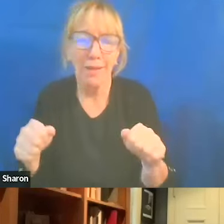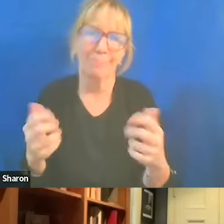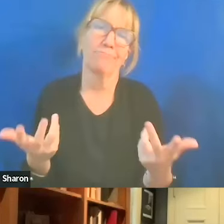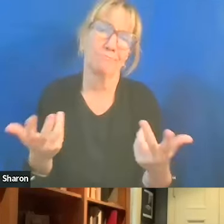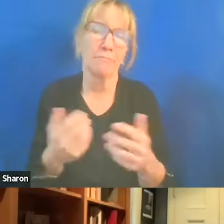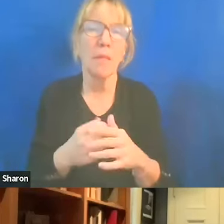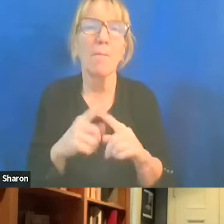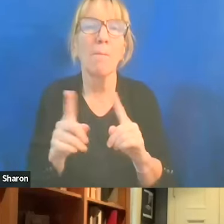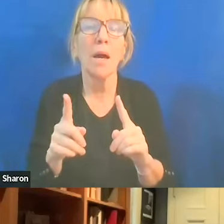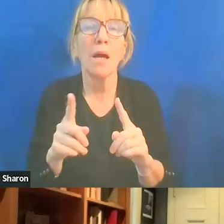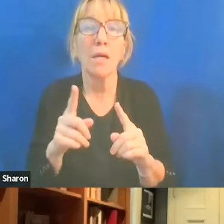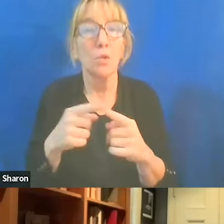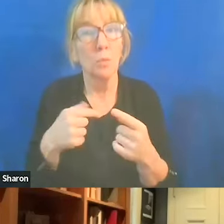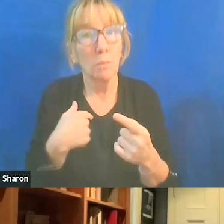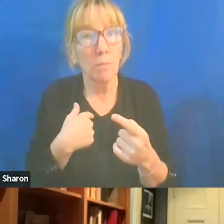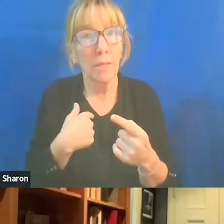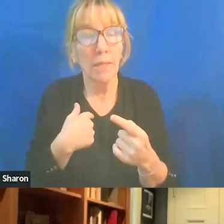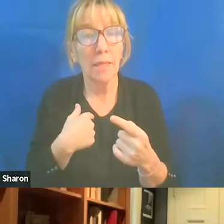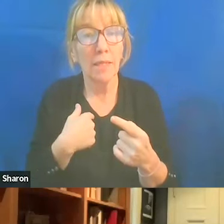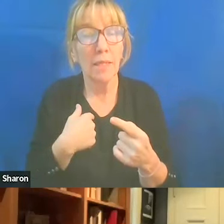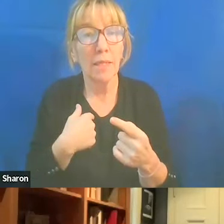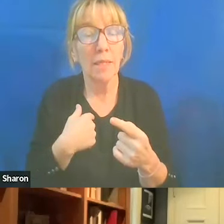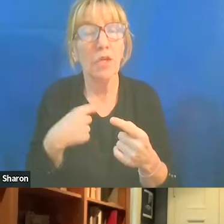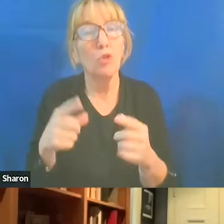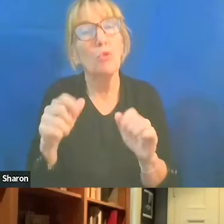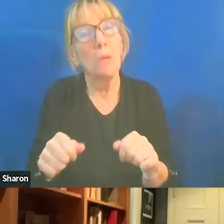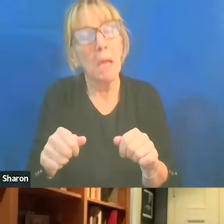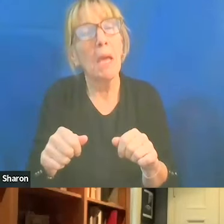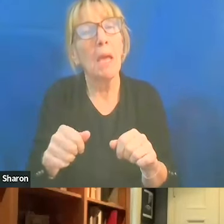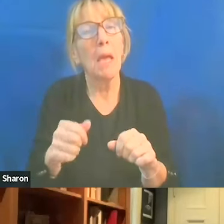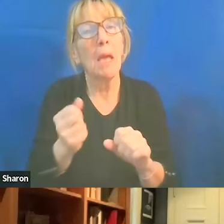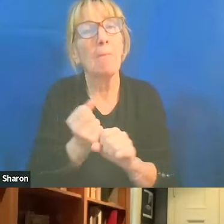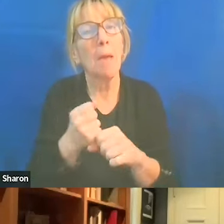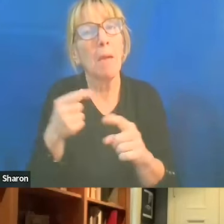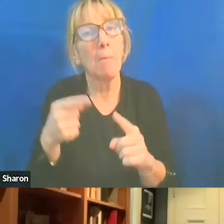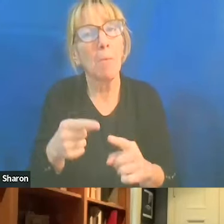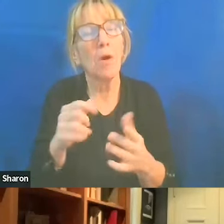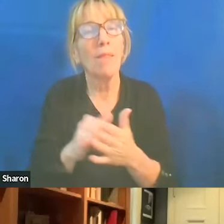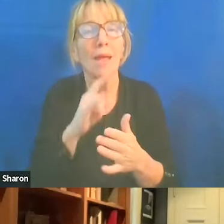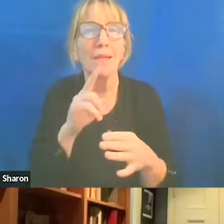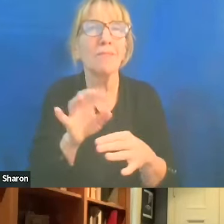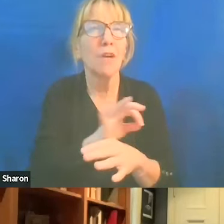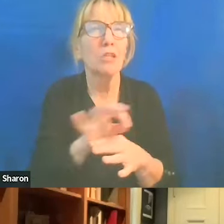But to me, you can make the argument that it's functionally anti-Semitic and anti-Palestinian